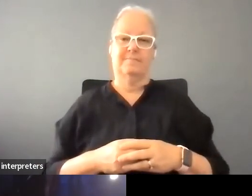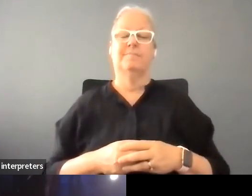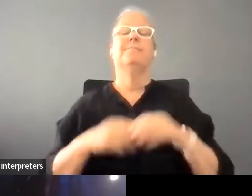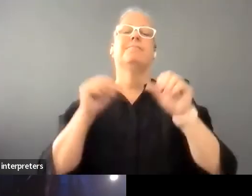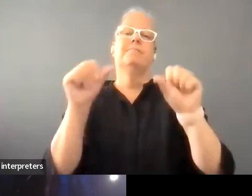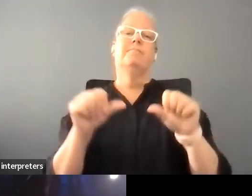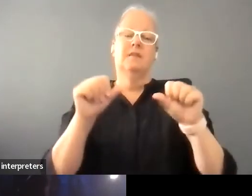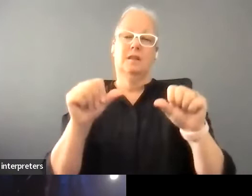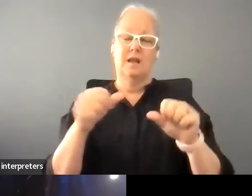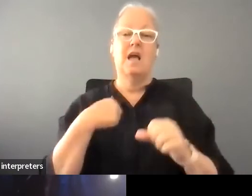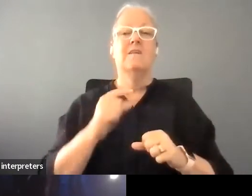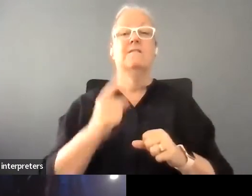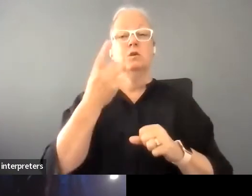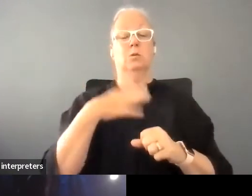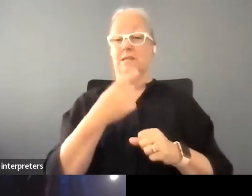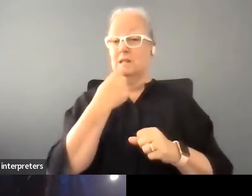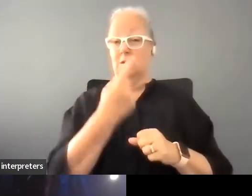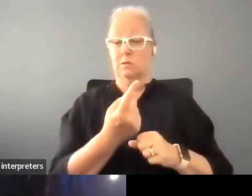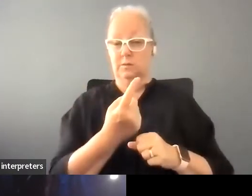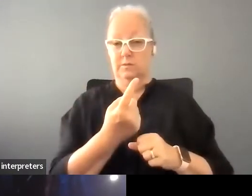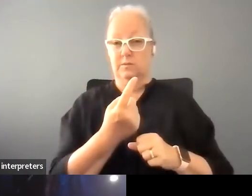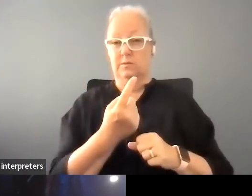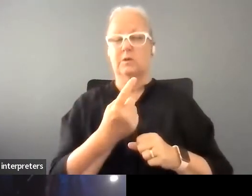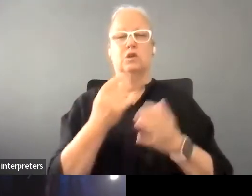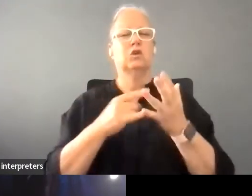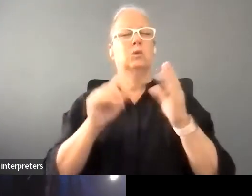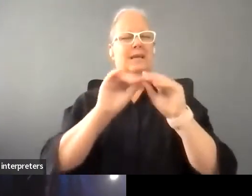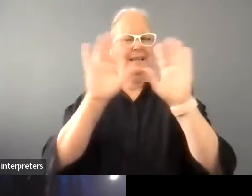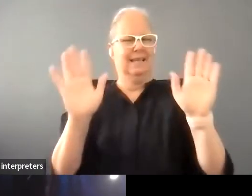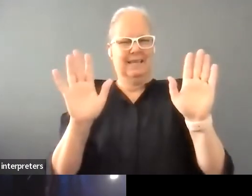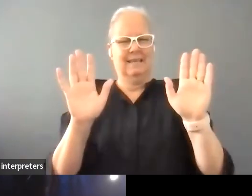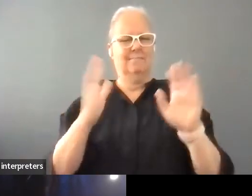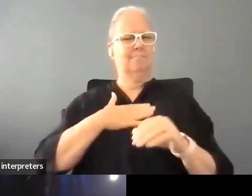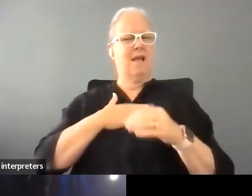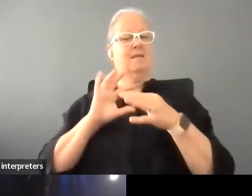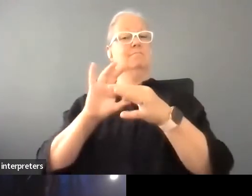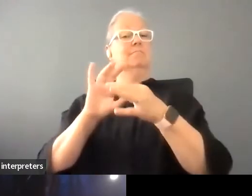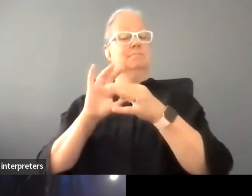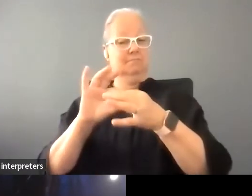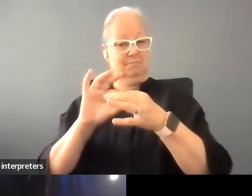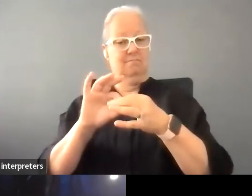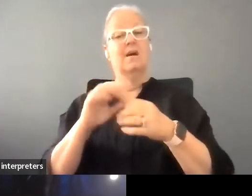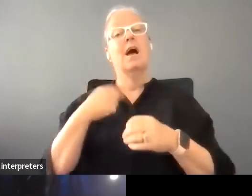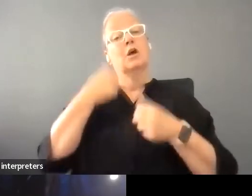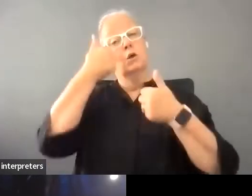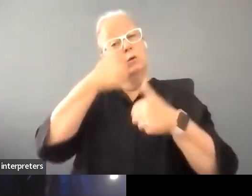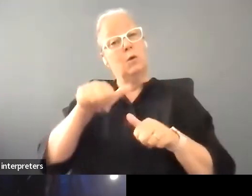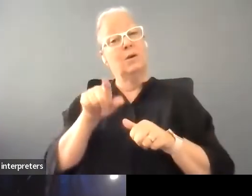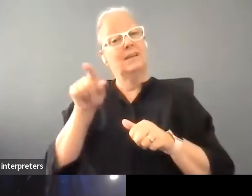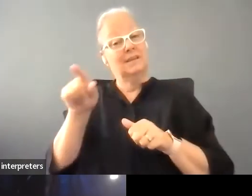that I became, I got to know Lesley when she joined the team at Melbourne Workers Theatre